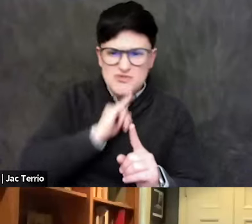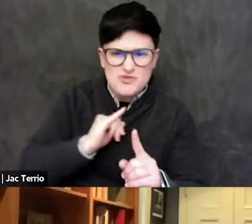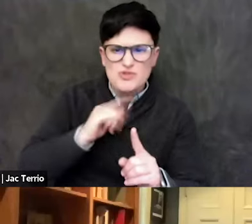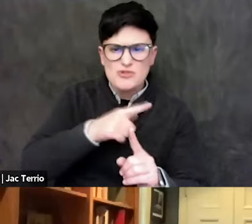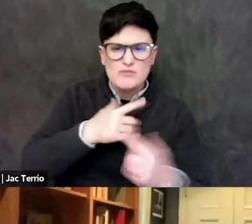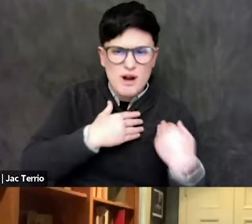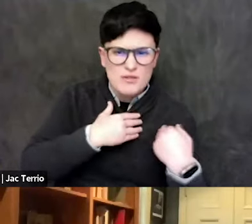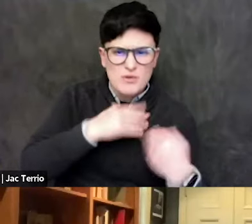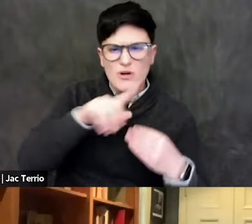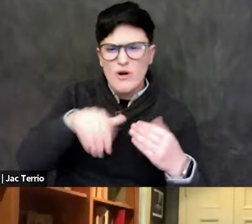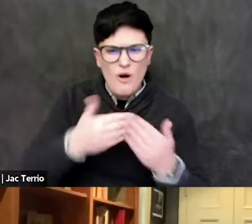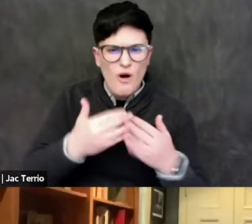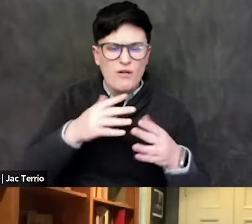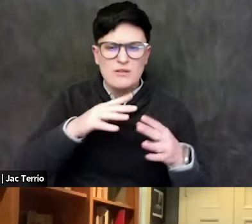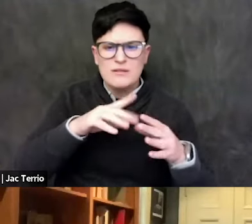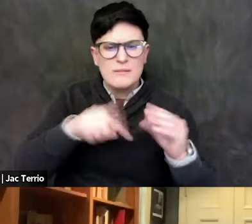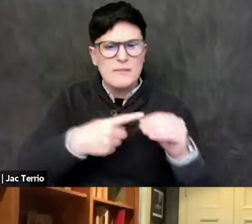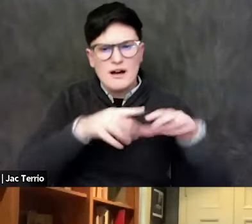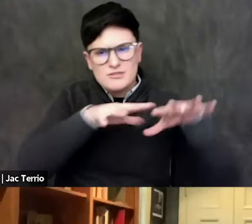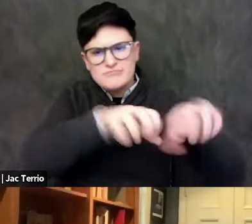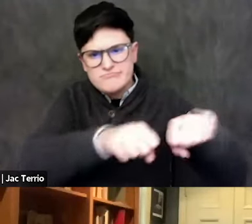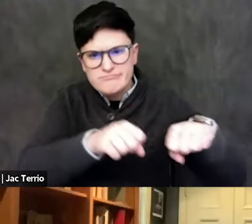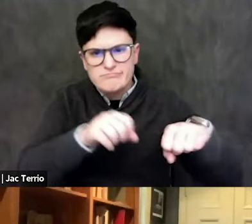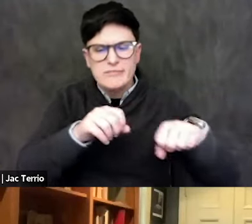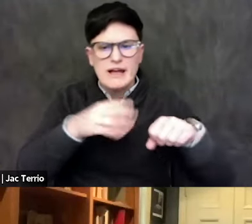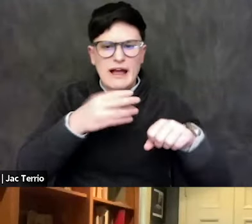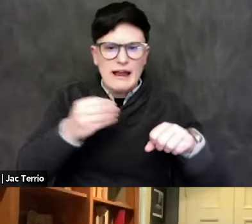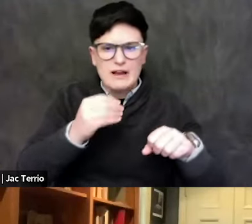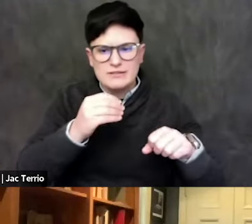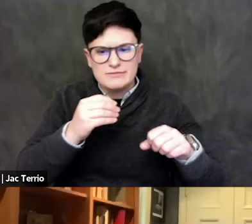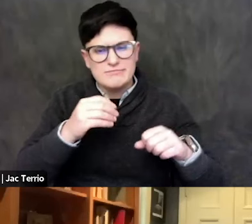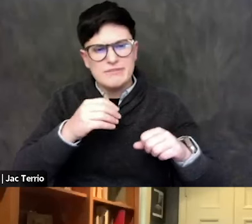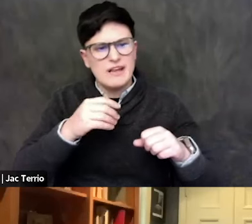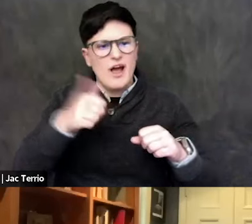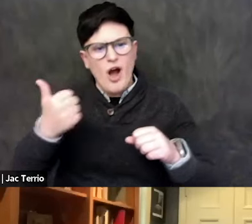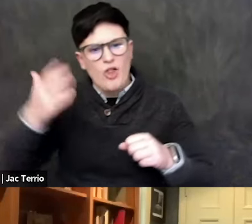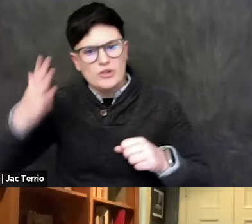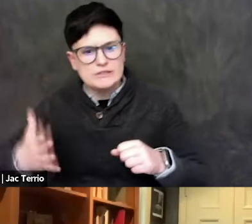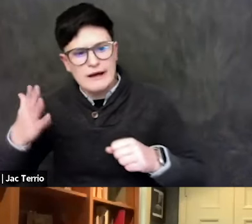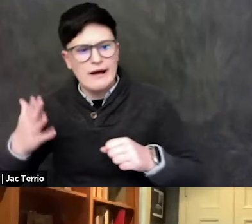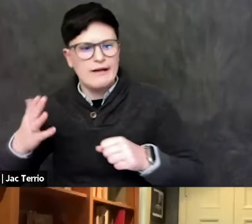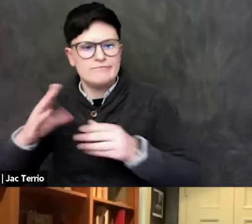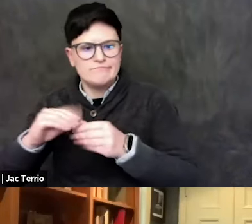It's all about settler colonialism. And then, the other side is the, wait a minute, this is...